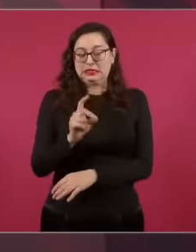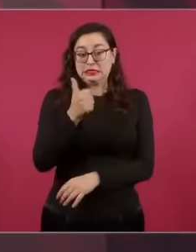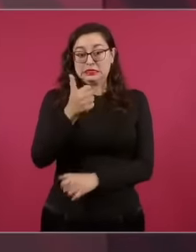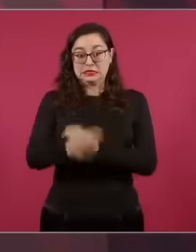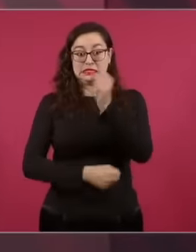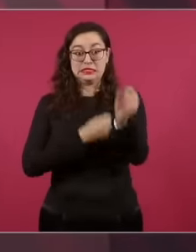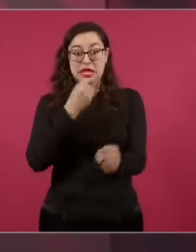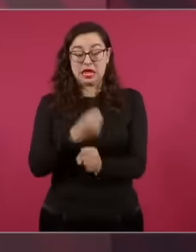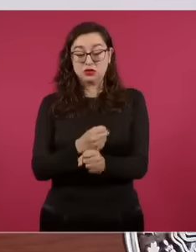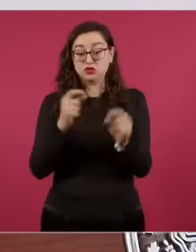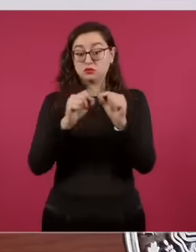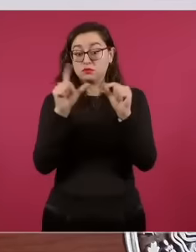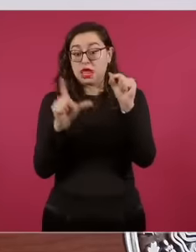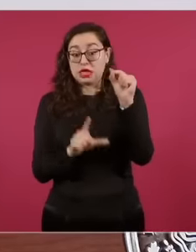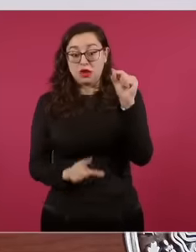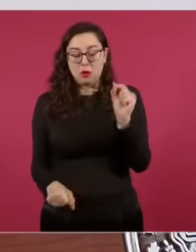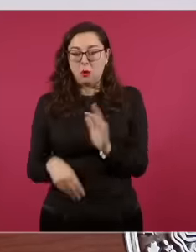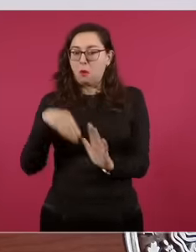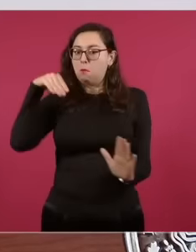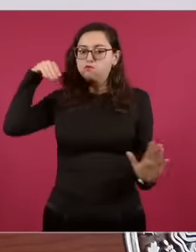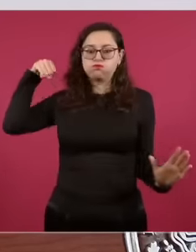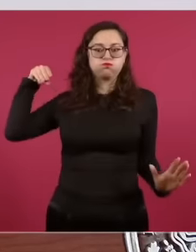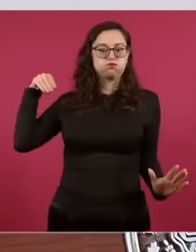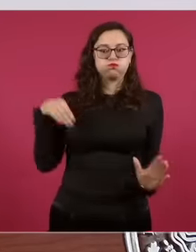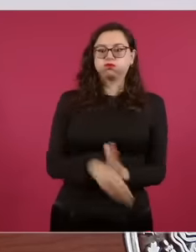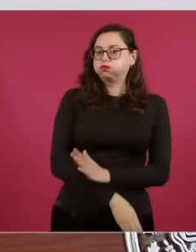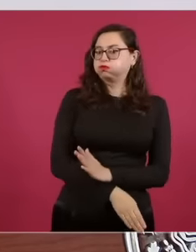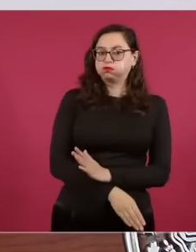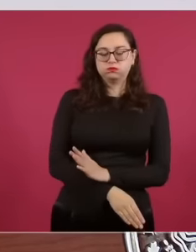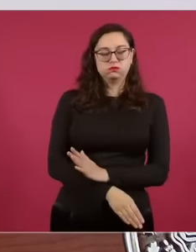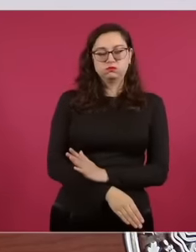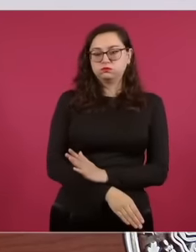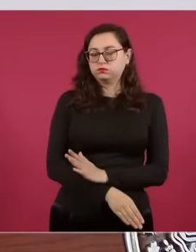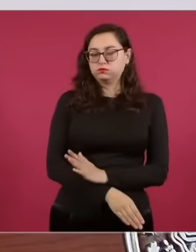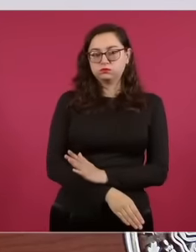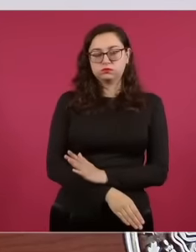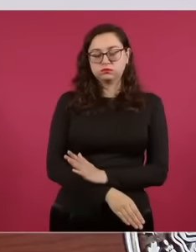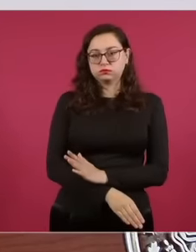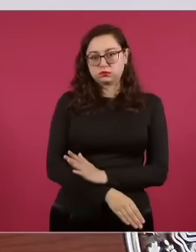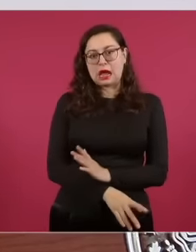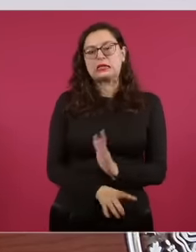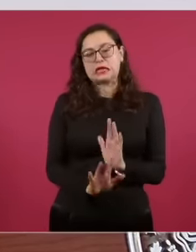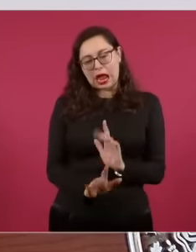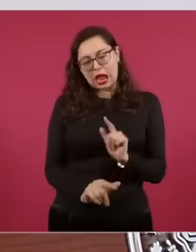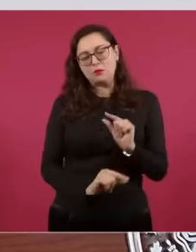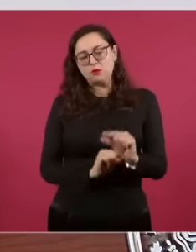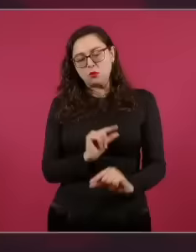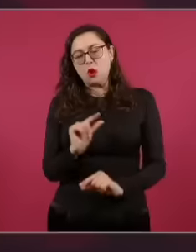years of predominance of a